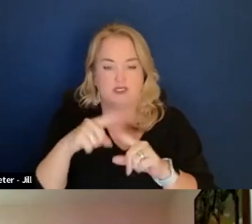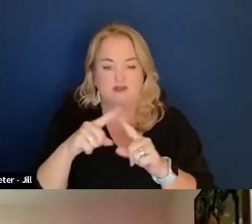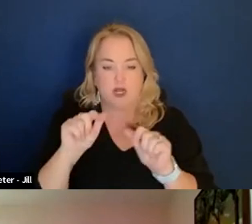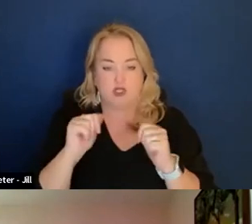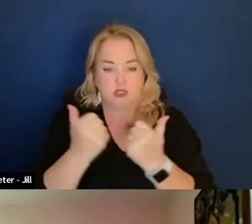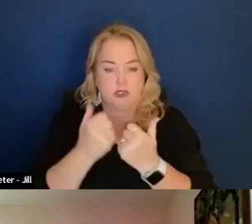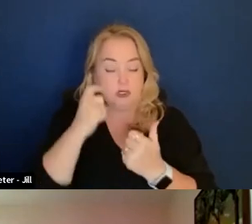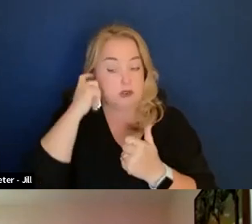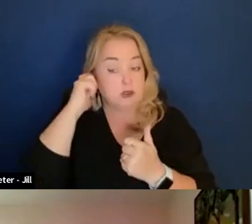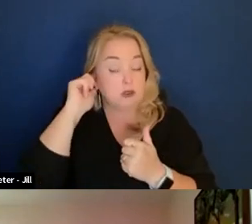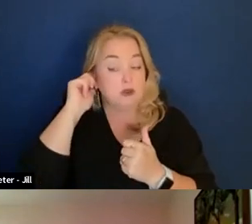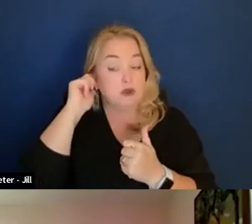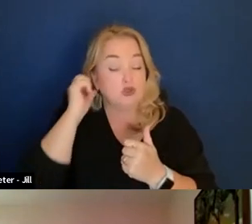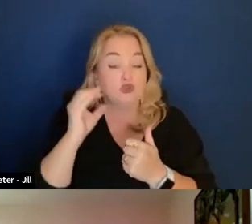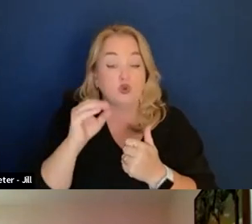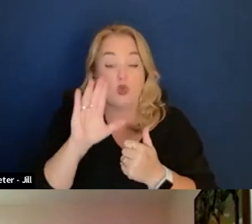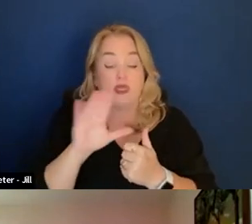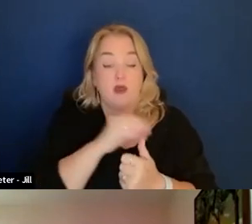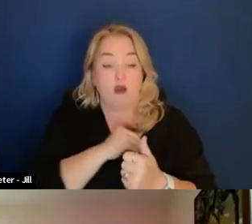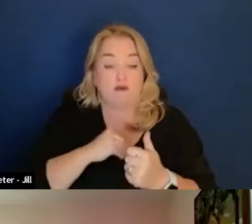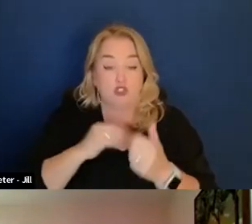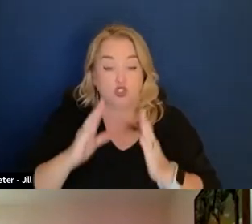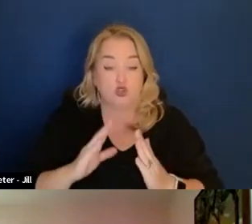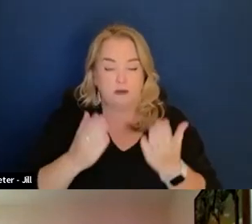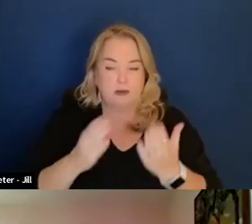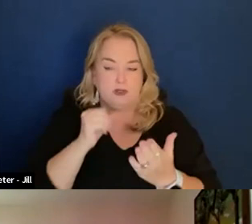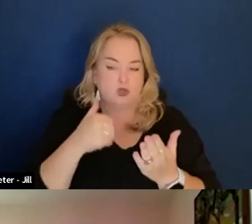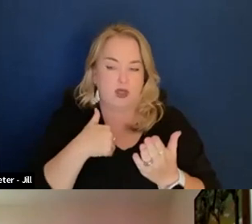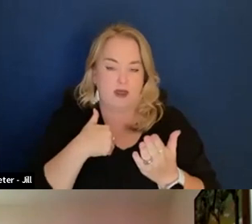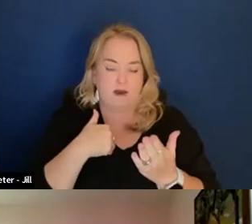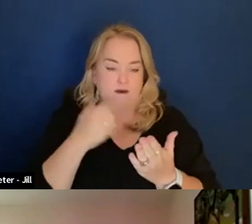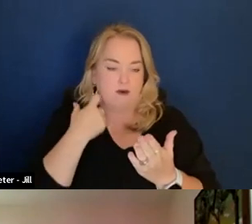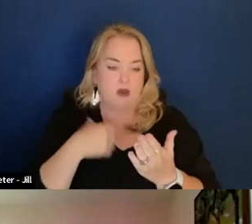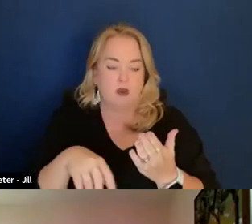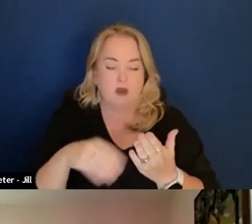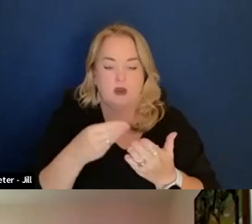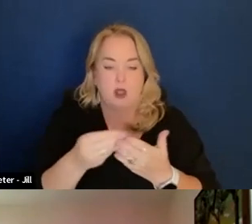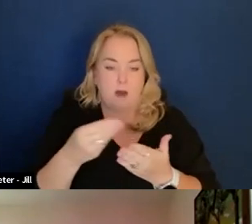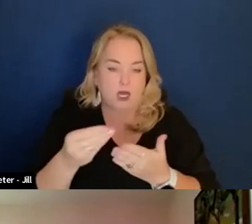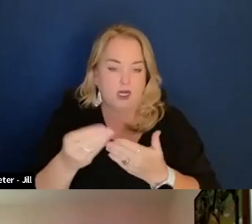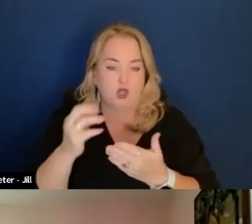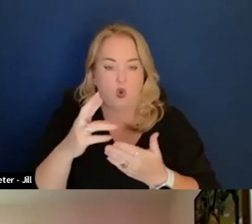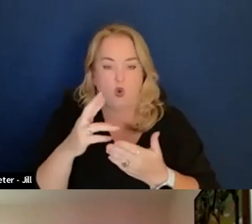So the contracting officer may not have commodity or category specific expertise.